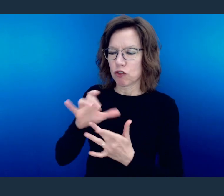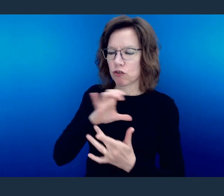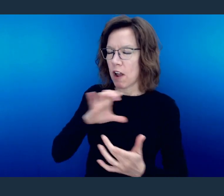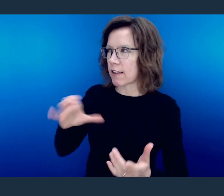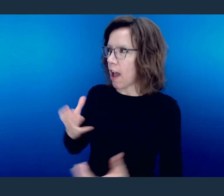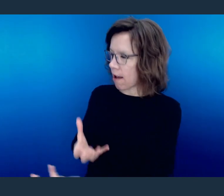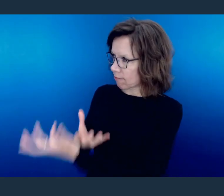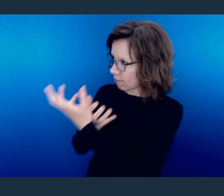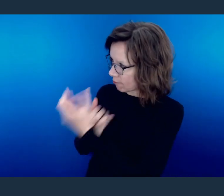that we're going to be disciples.